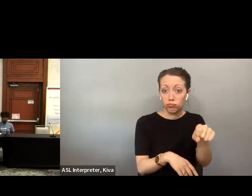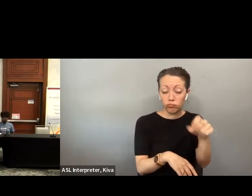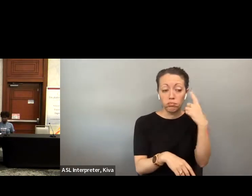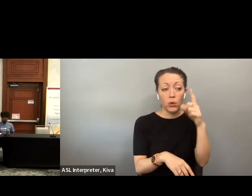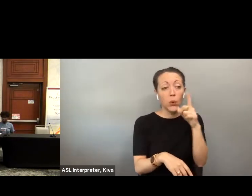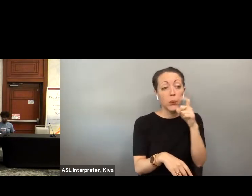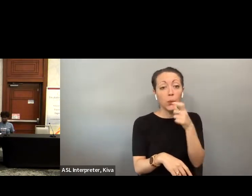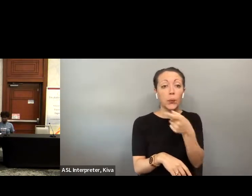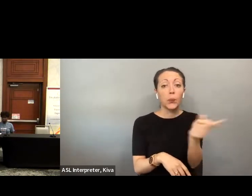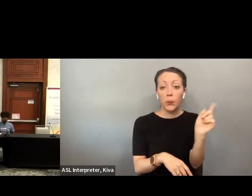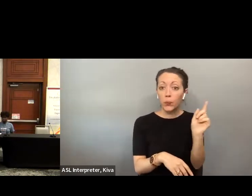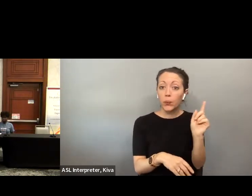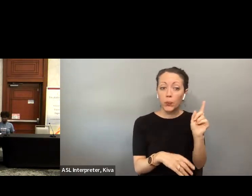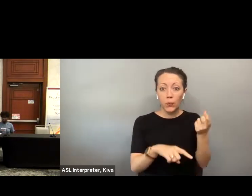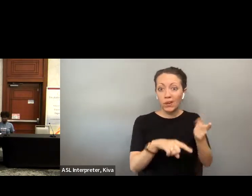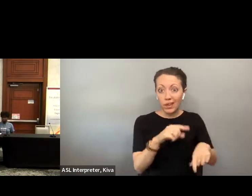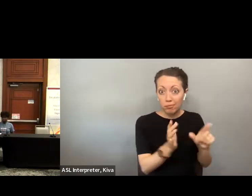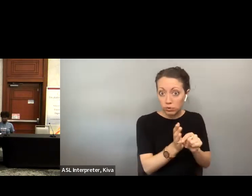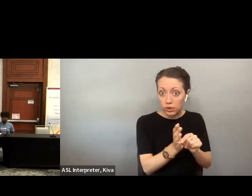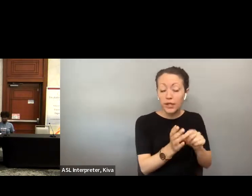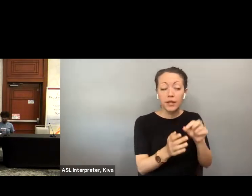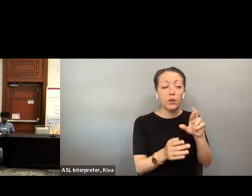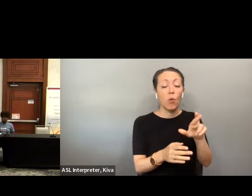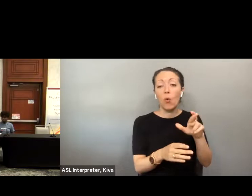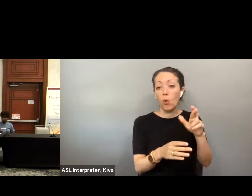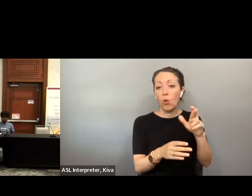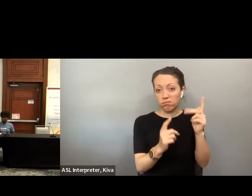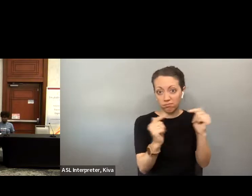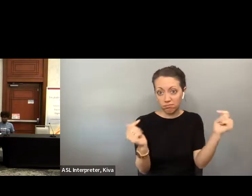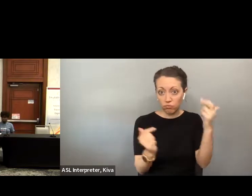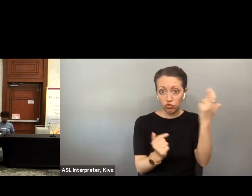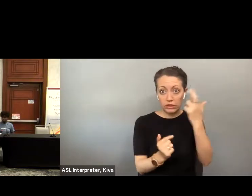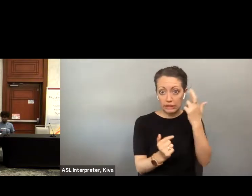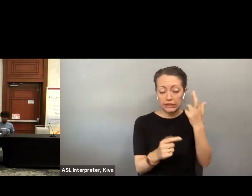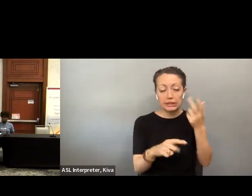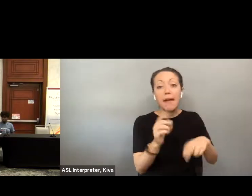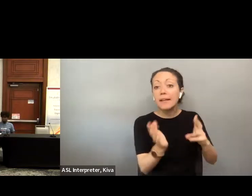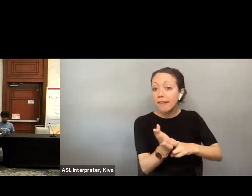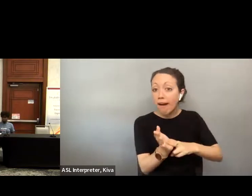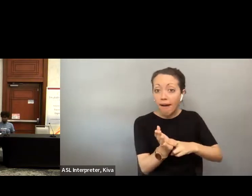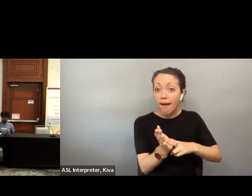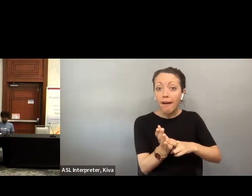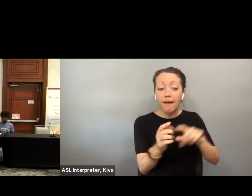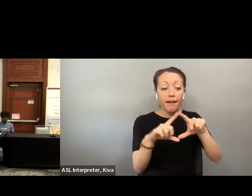And so that is sort of the bar that we need to establish is not only do we need to have accessible ballot return option for voters who have or who do not have advocate